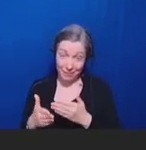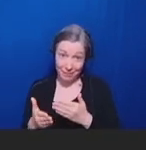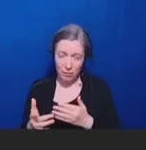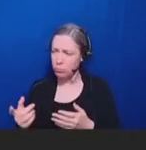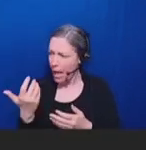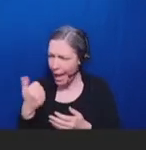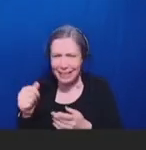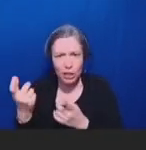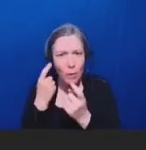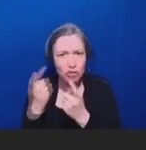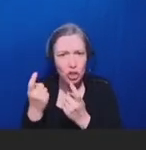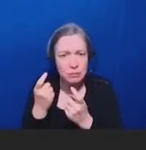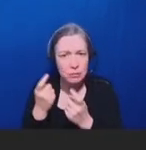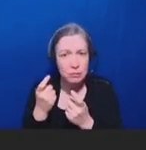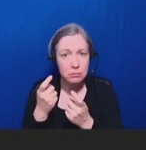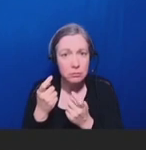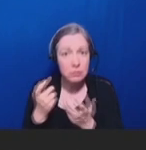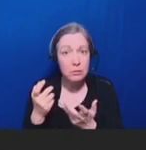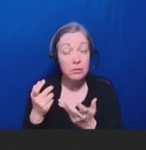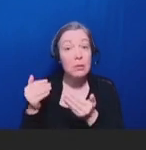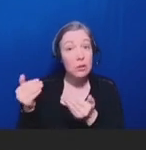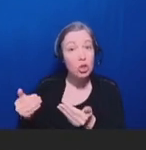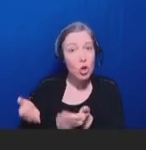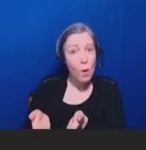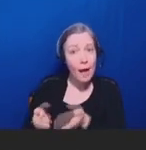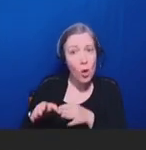you have any questions? So, patients feel like they have a chance to express any concerns